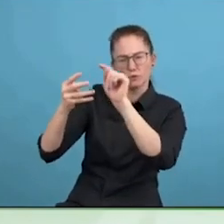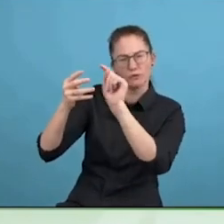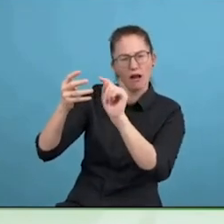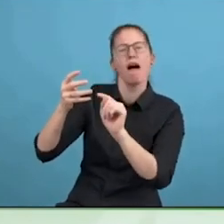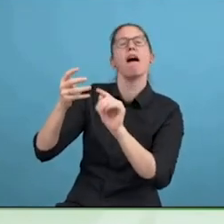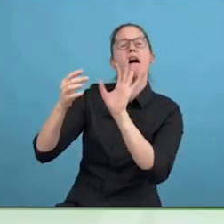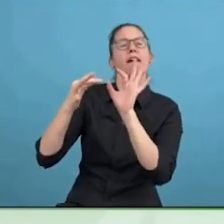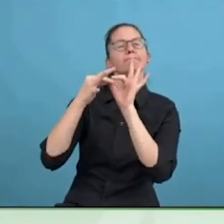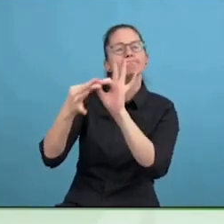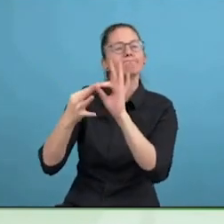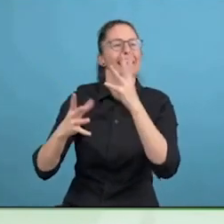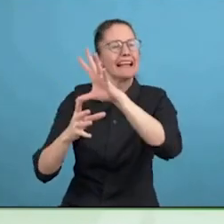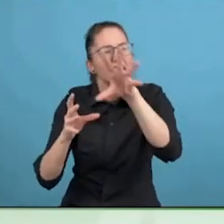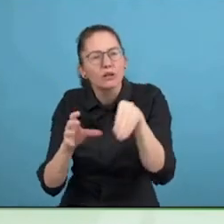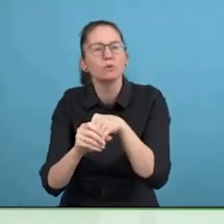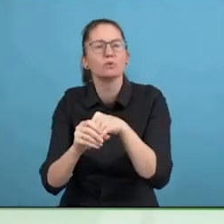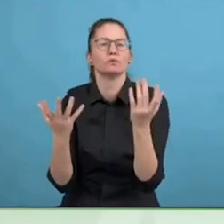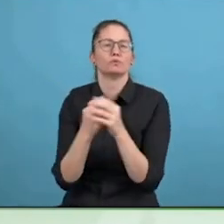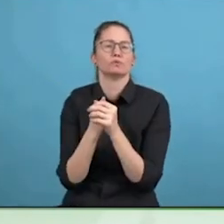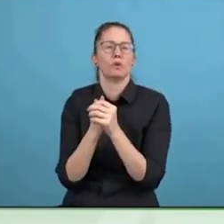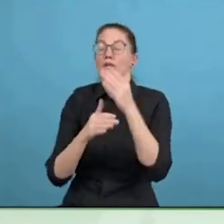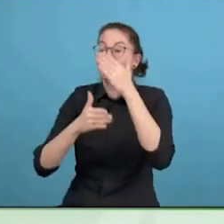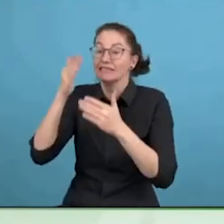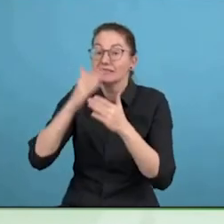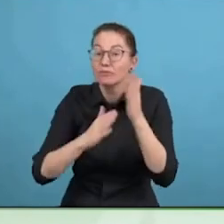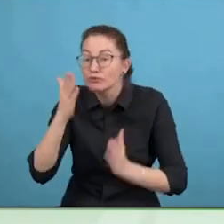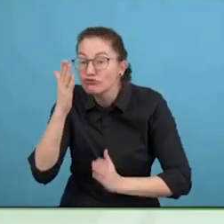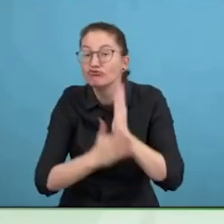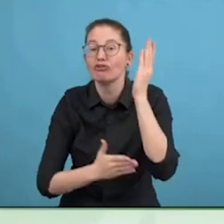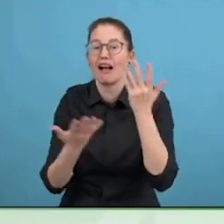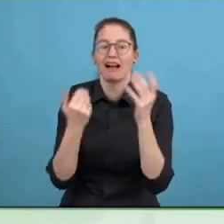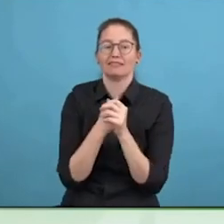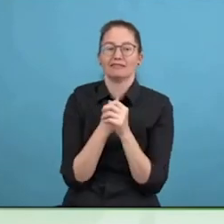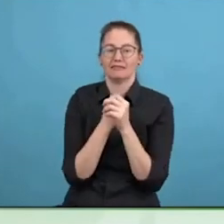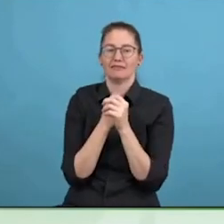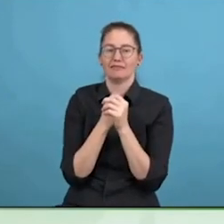Absolutely, I think if you look at anything when you talk about